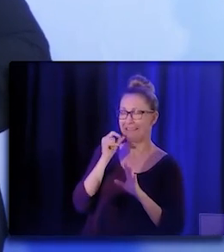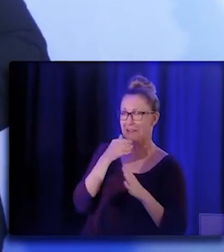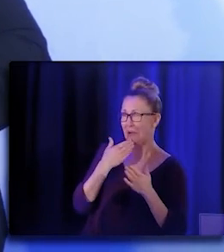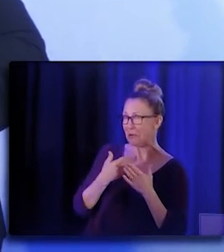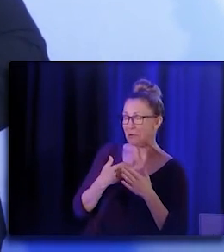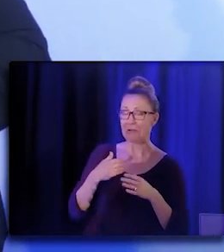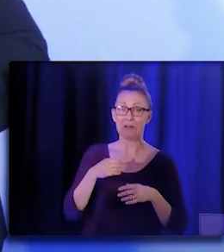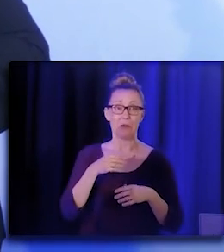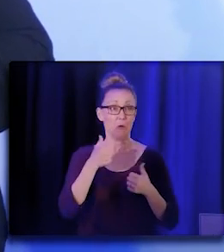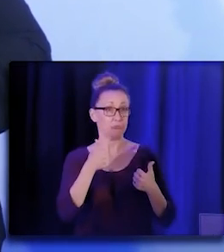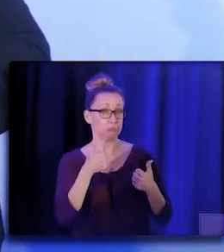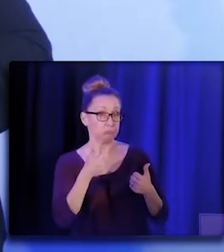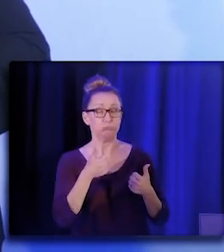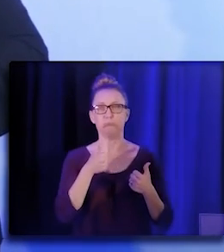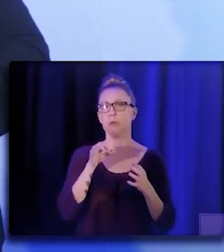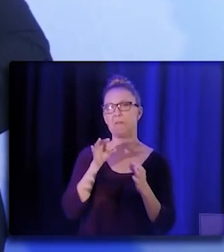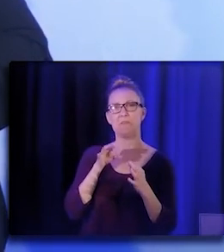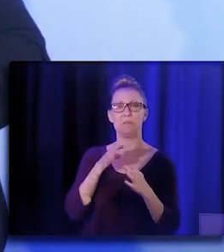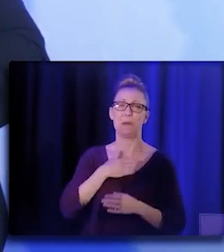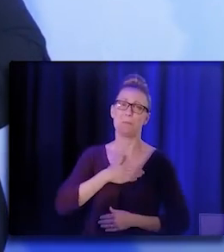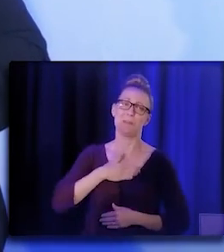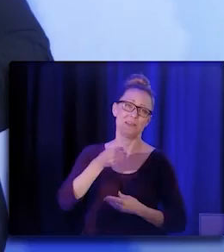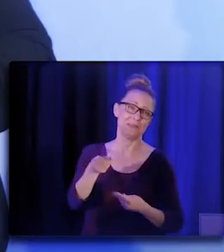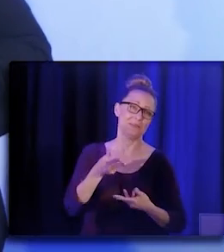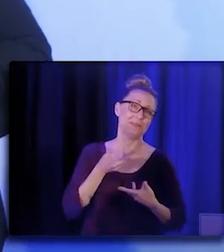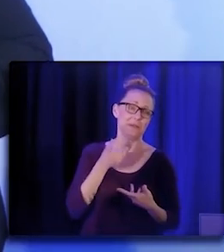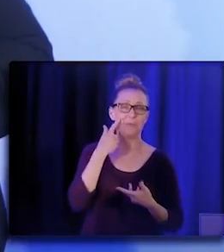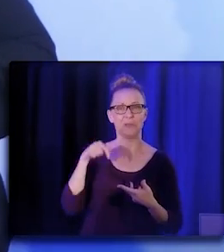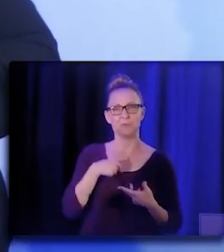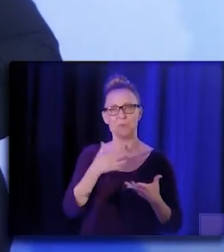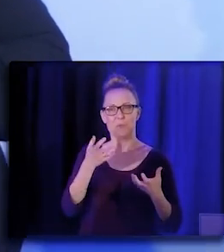and ultimately weigh in on what we come out with, thank you.